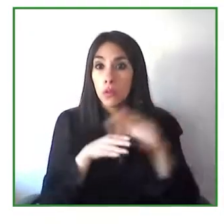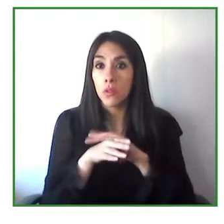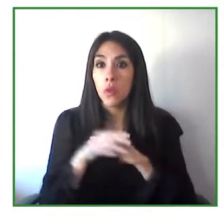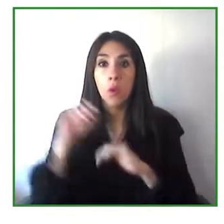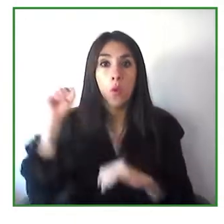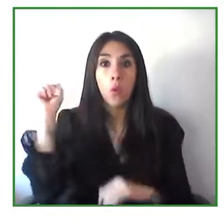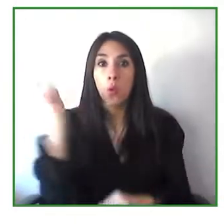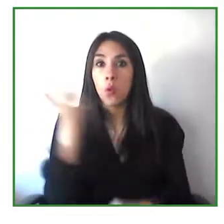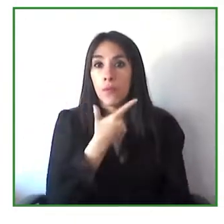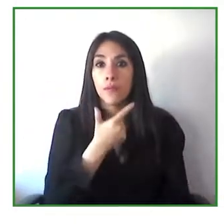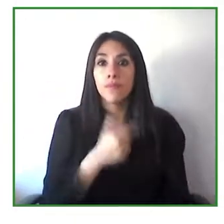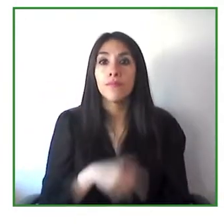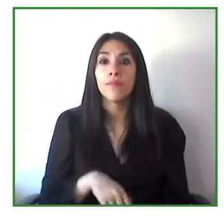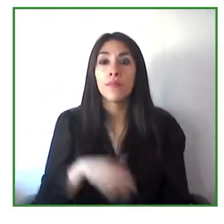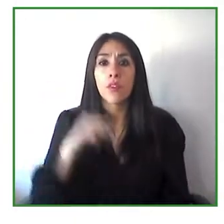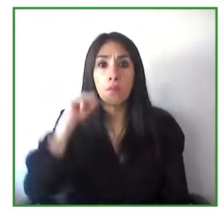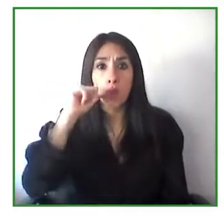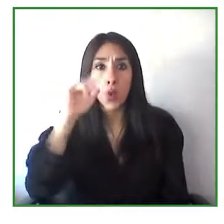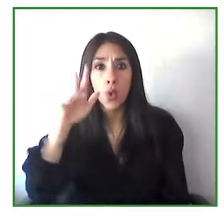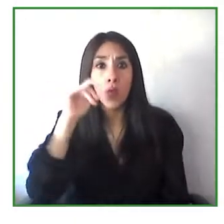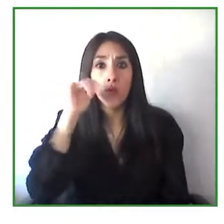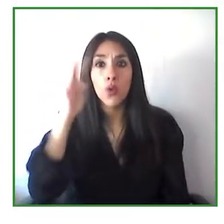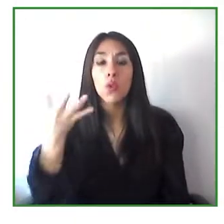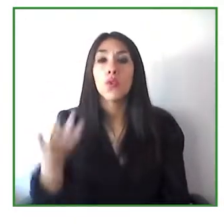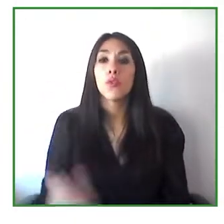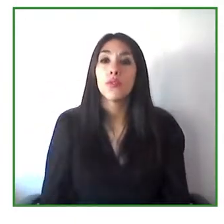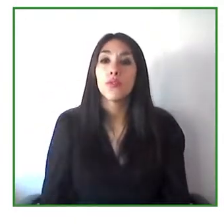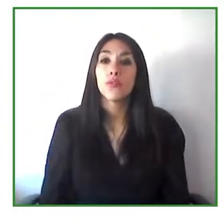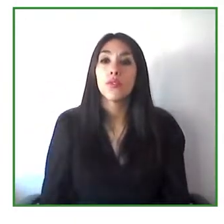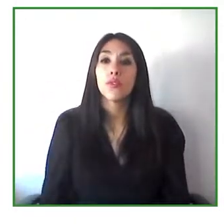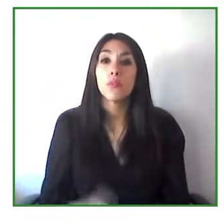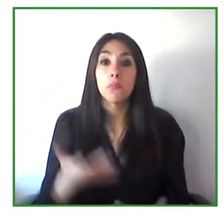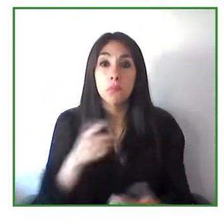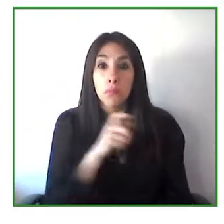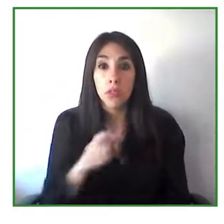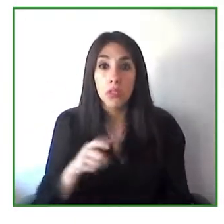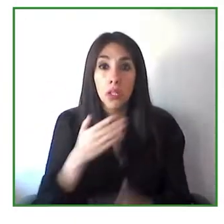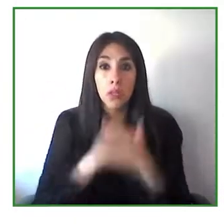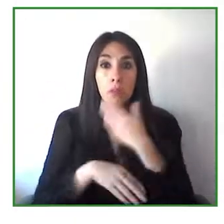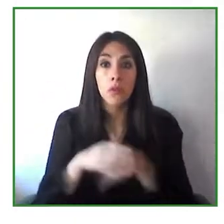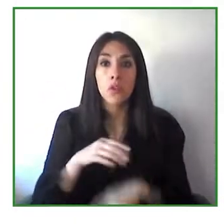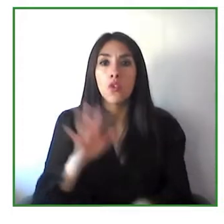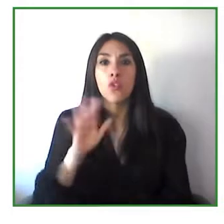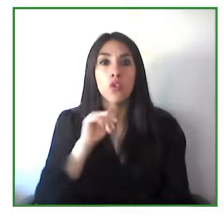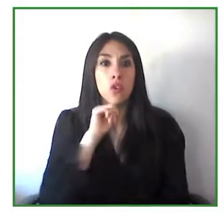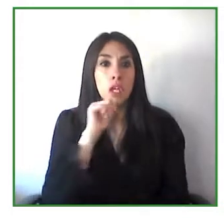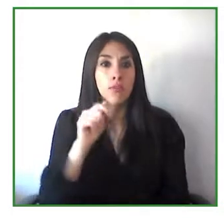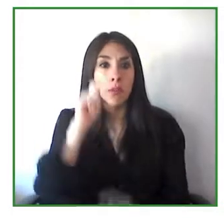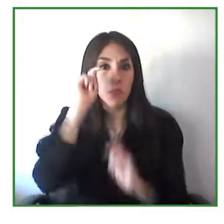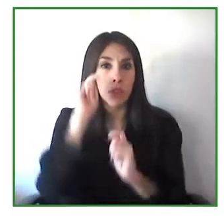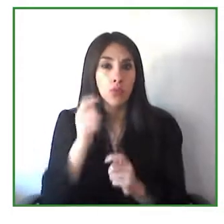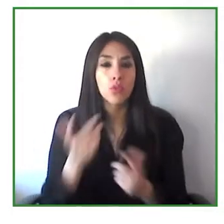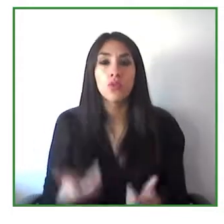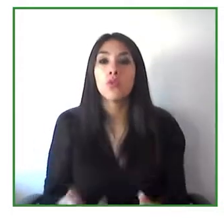in the community in the same way as any other person.